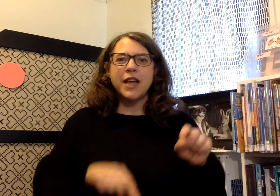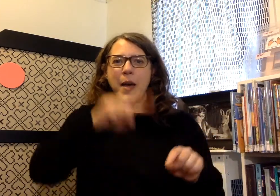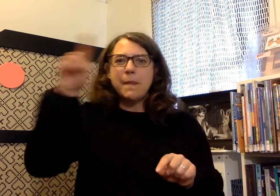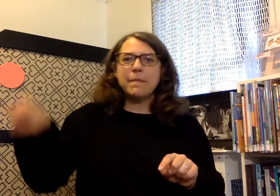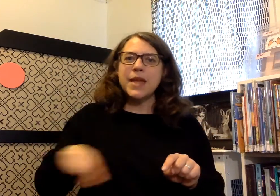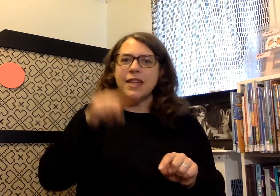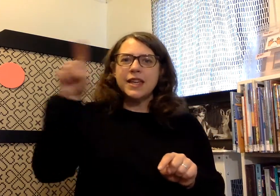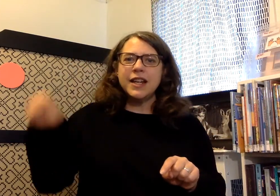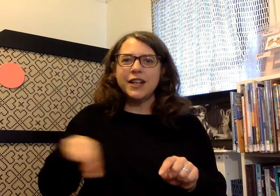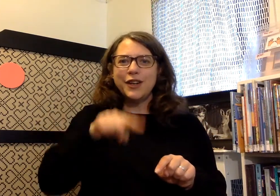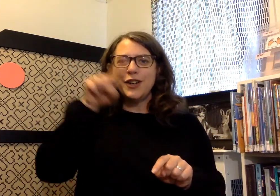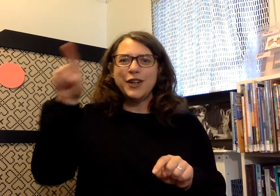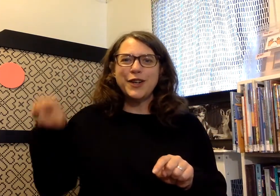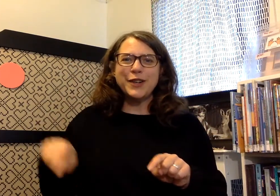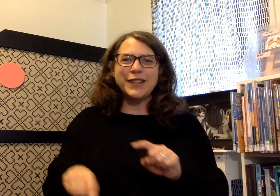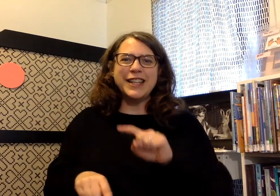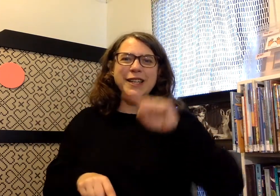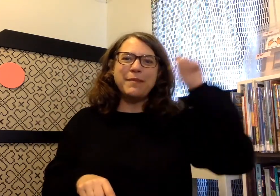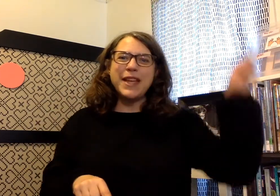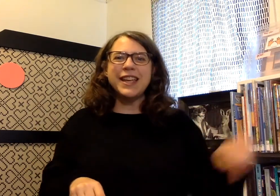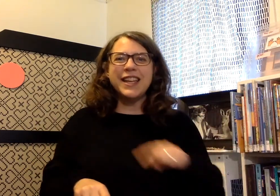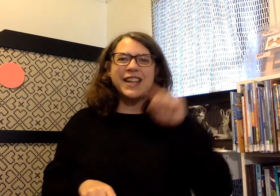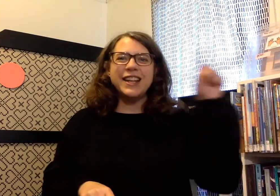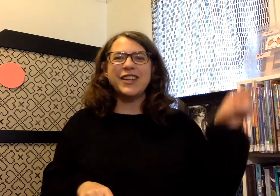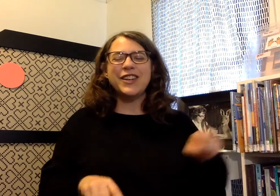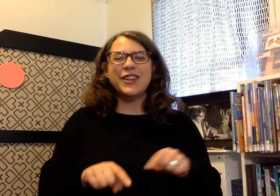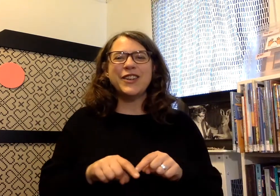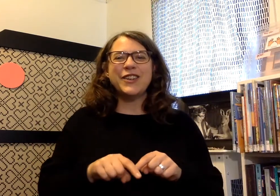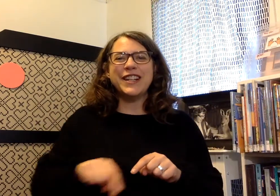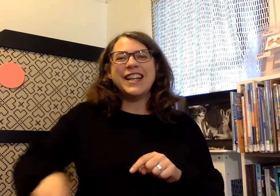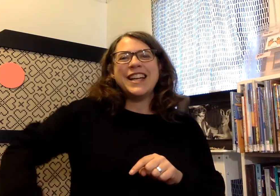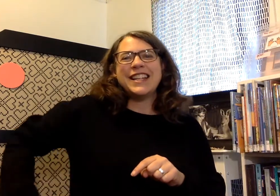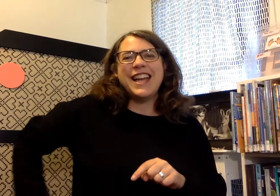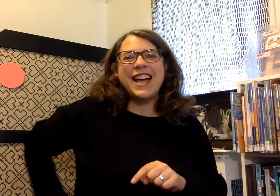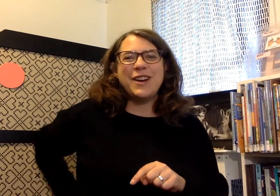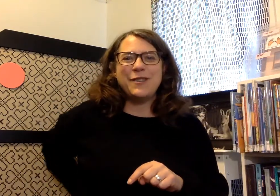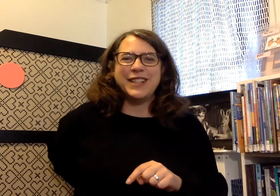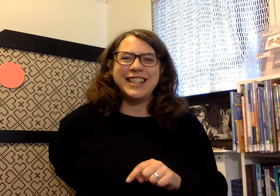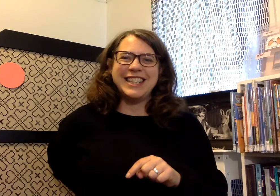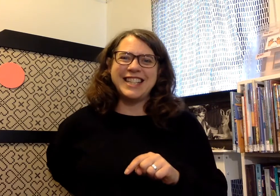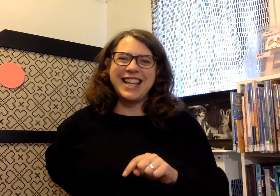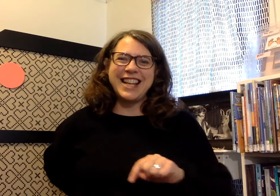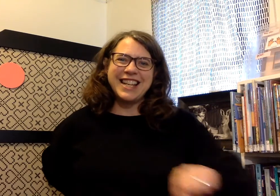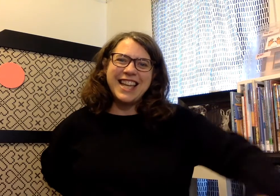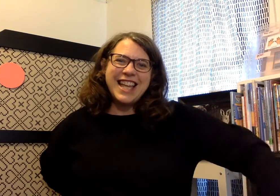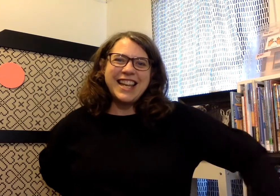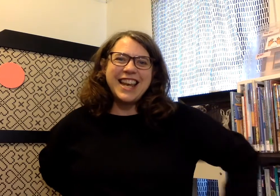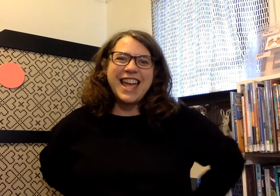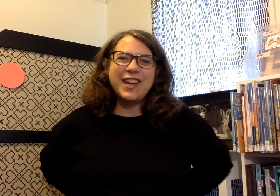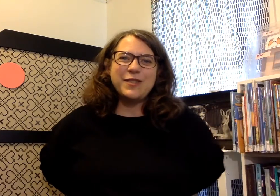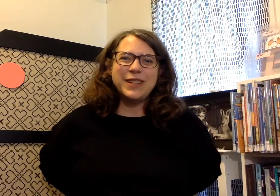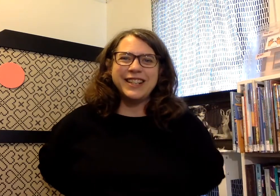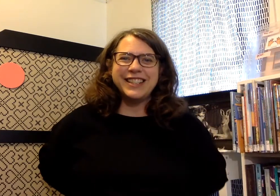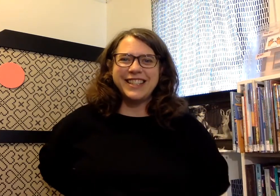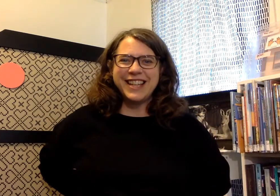Make it in a hurry, make it in a hurry. Now we're done. Now we're done.